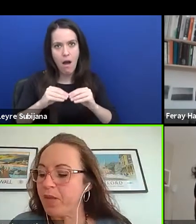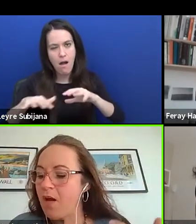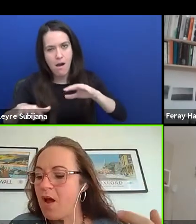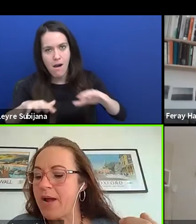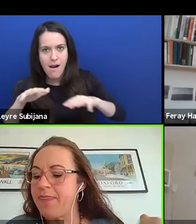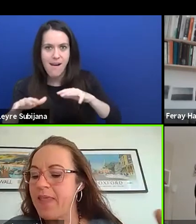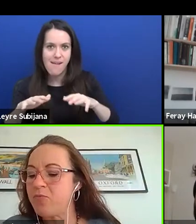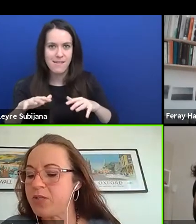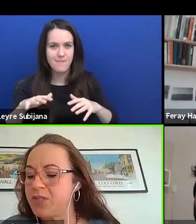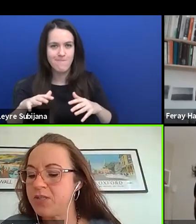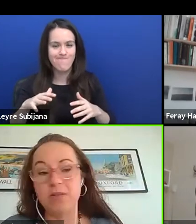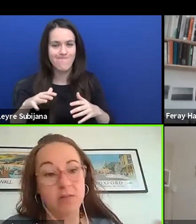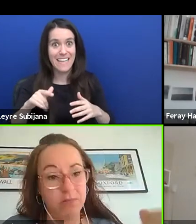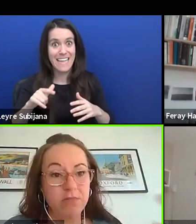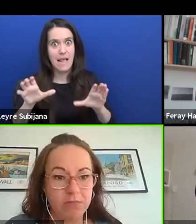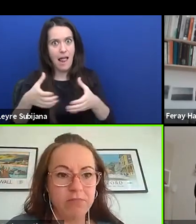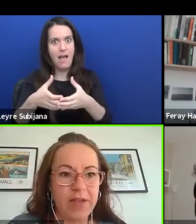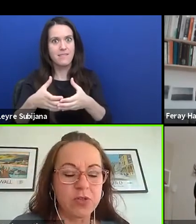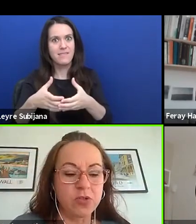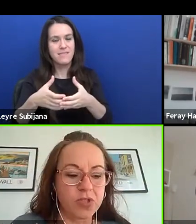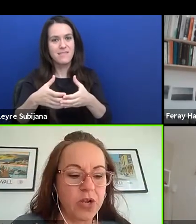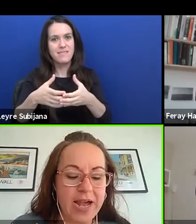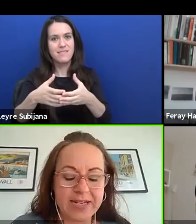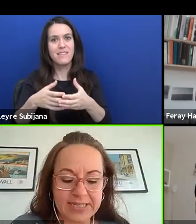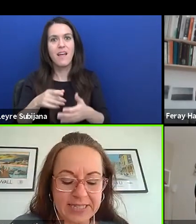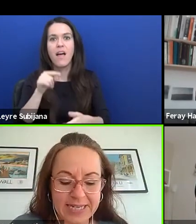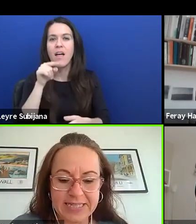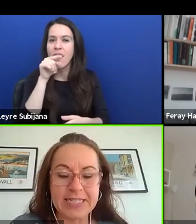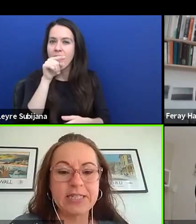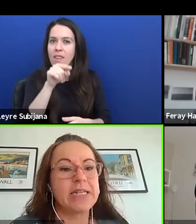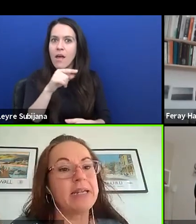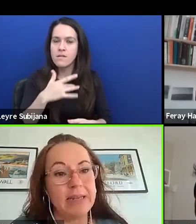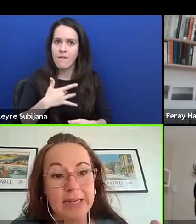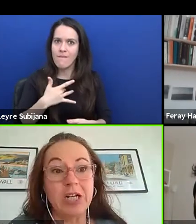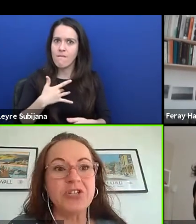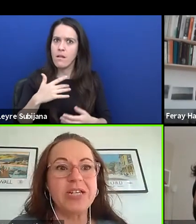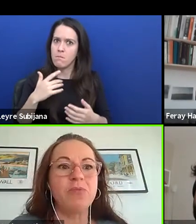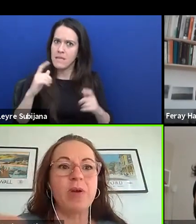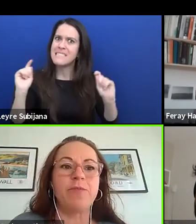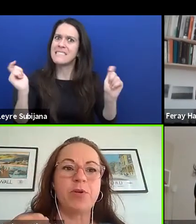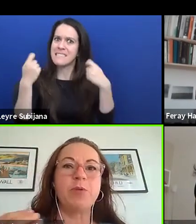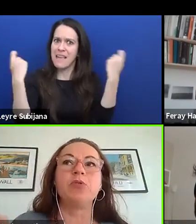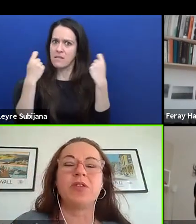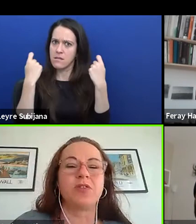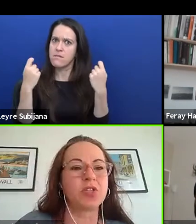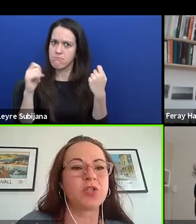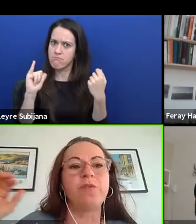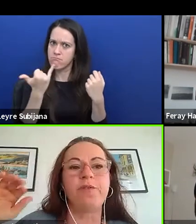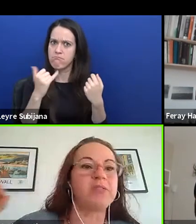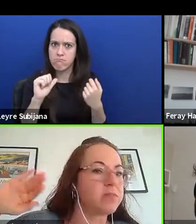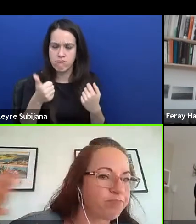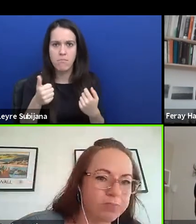And that also had its successes, including with pupils that the school felt